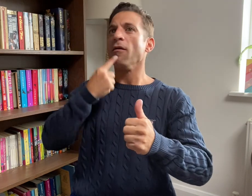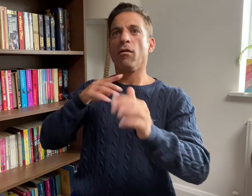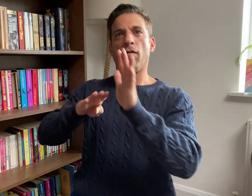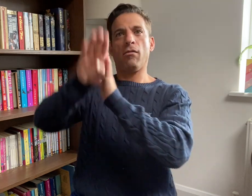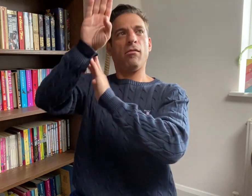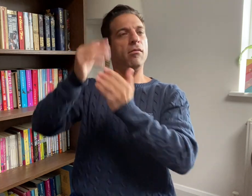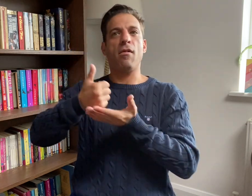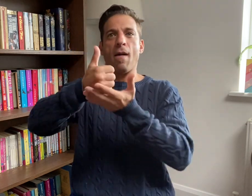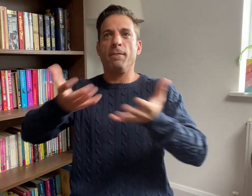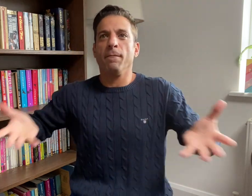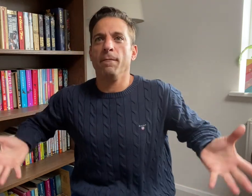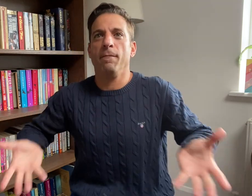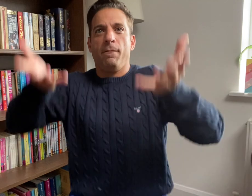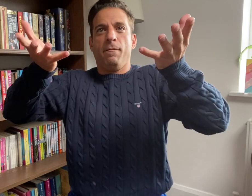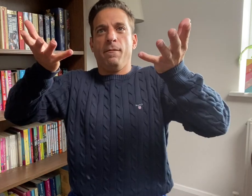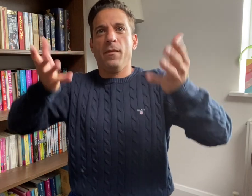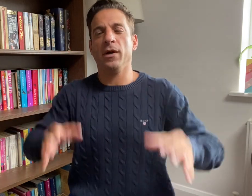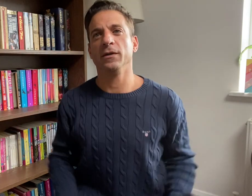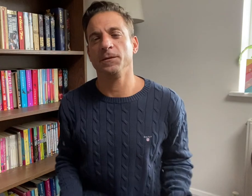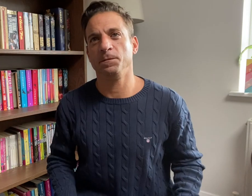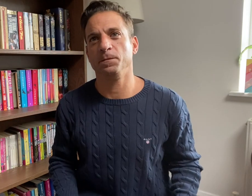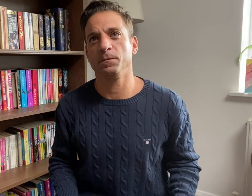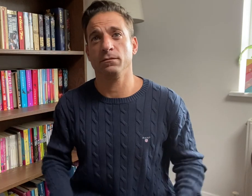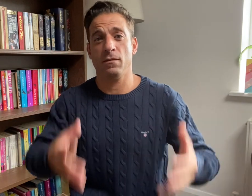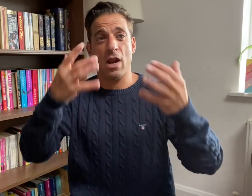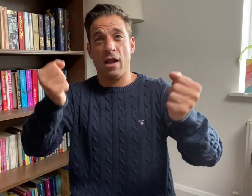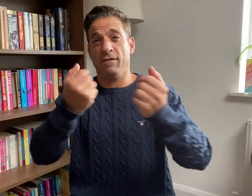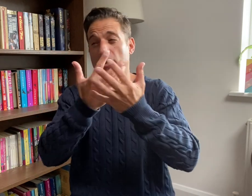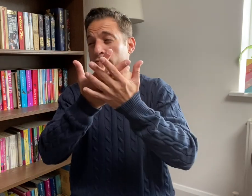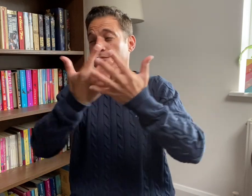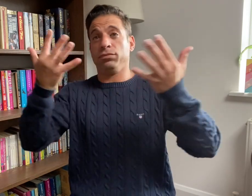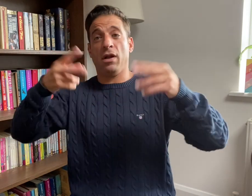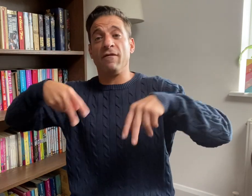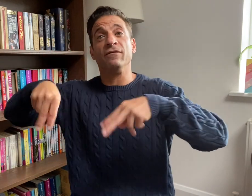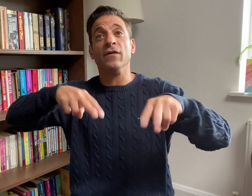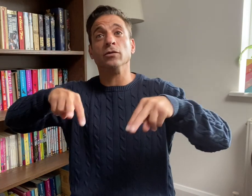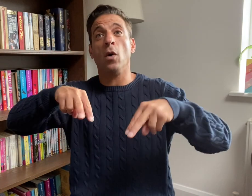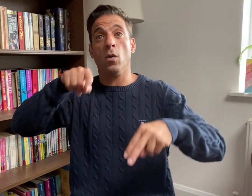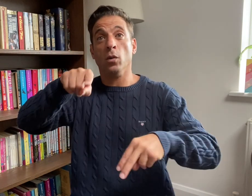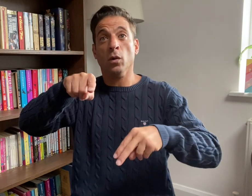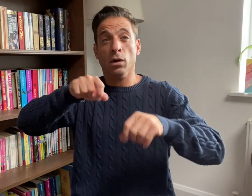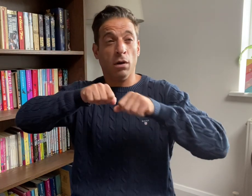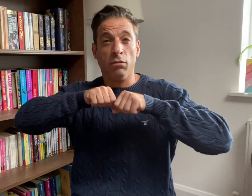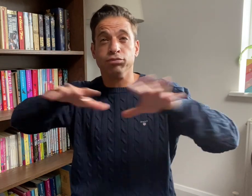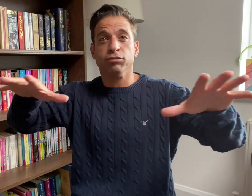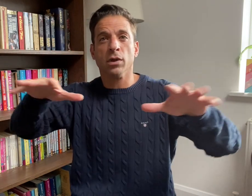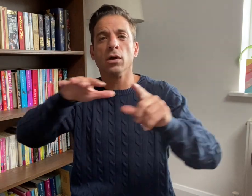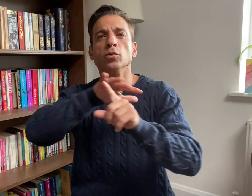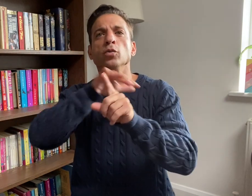of Deaf interpreters that went viral on social media because